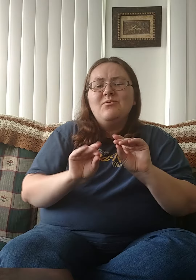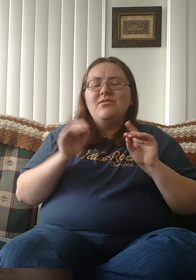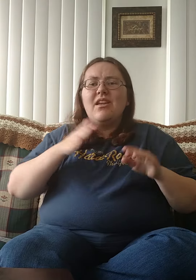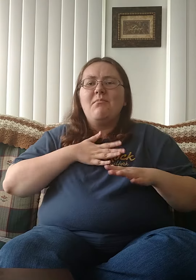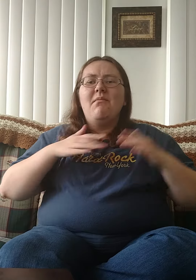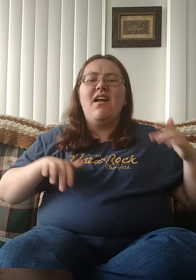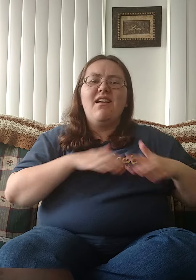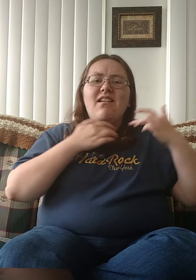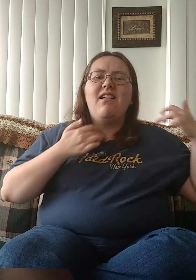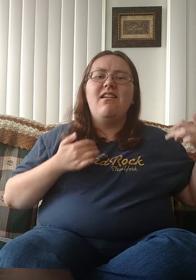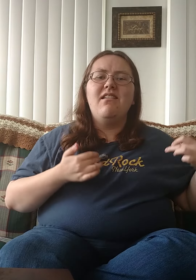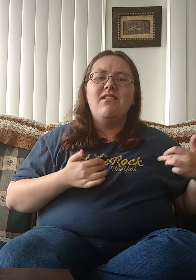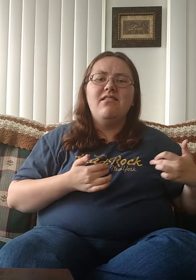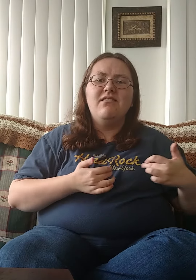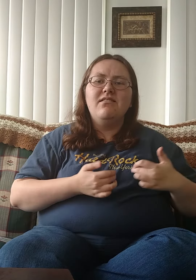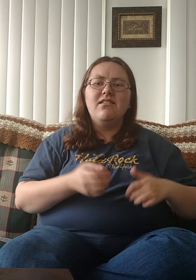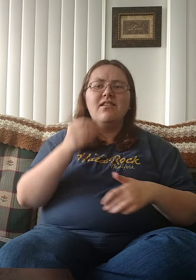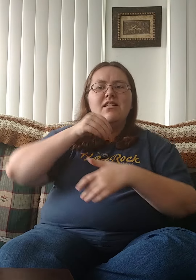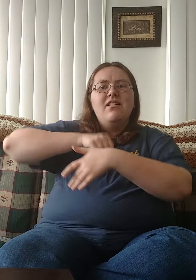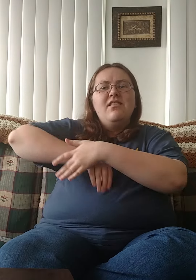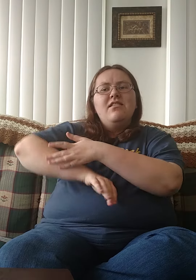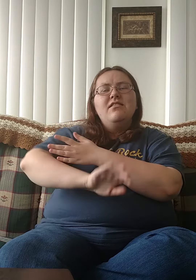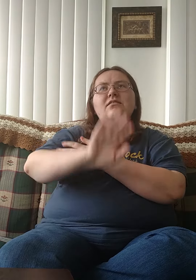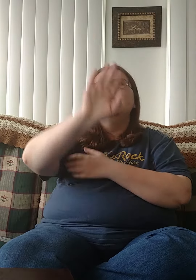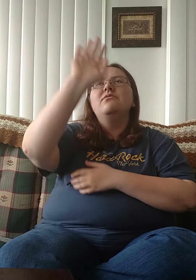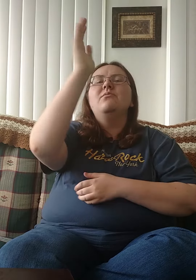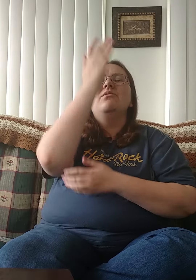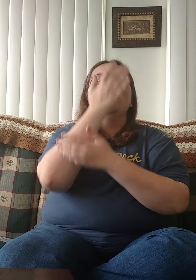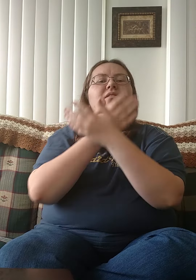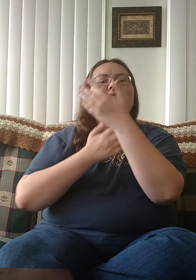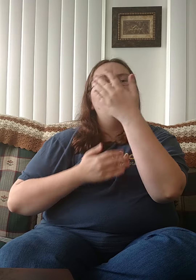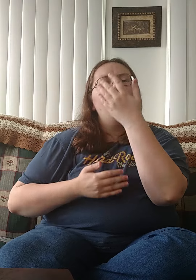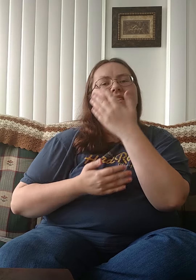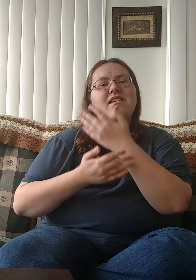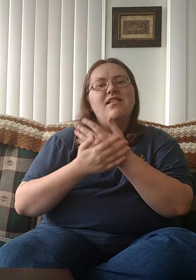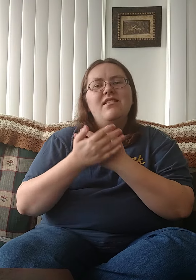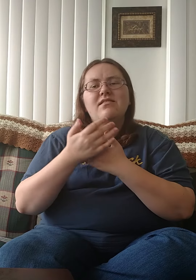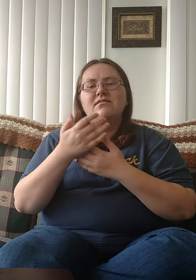So take my heart into your hands